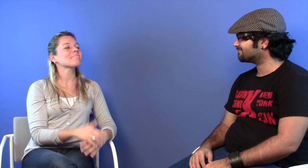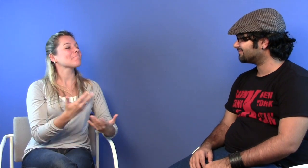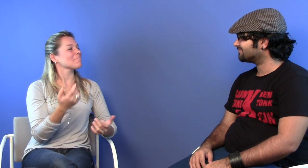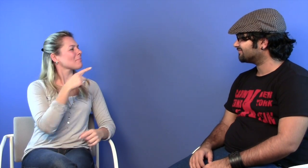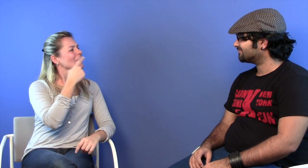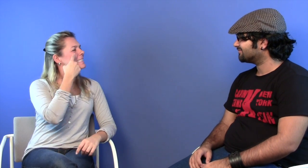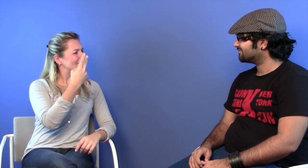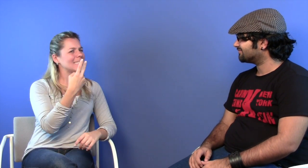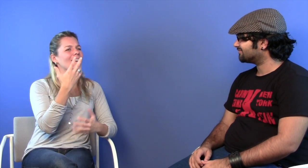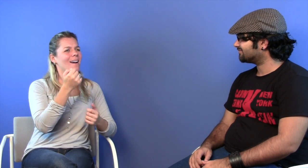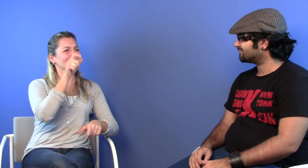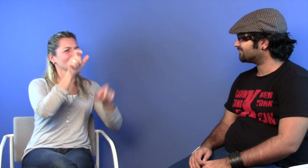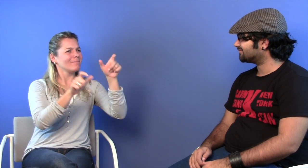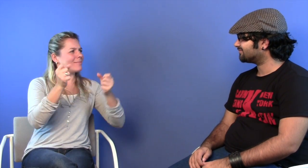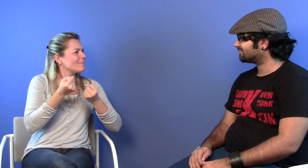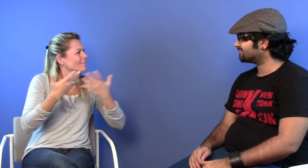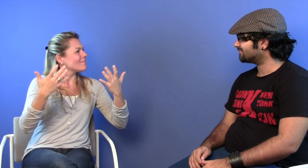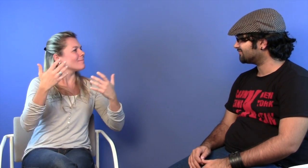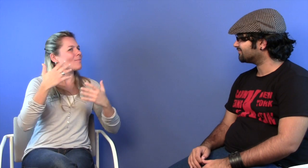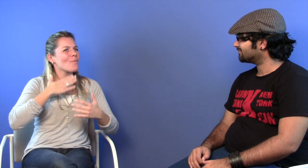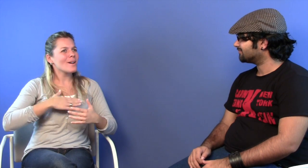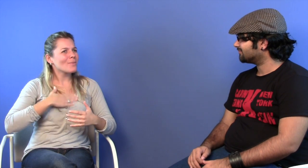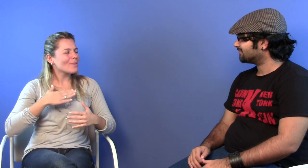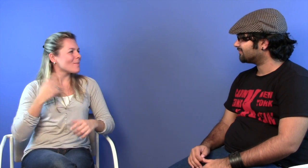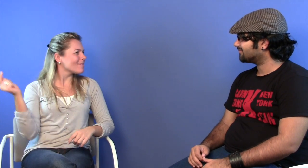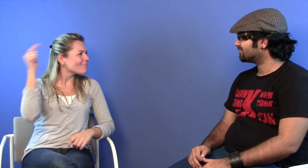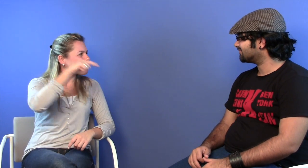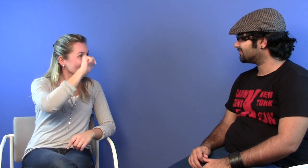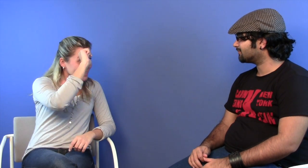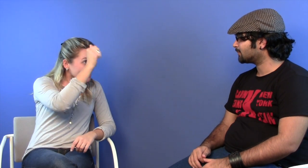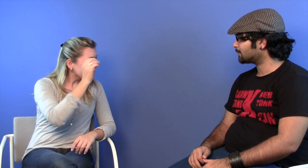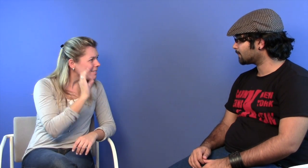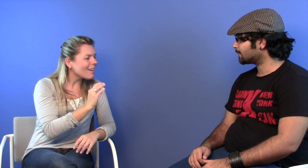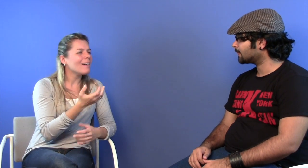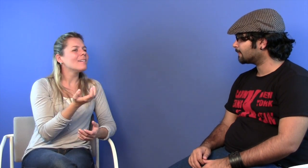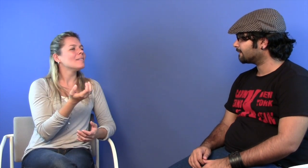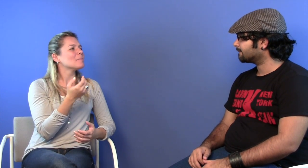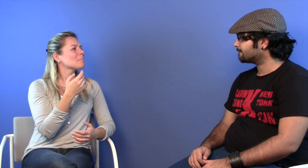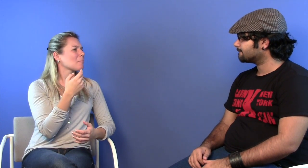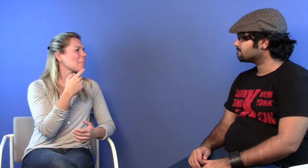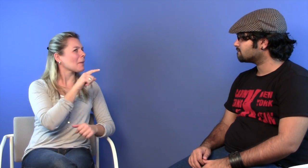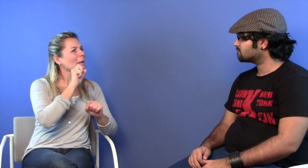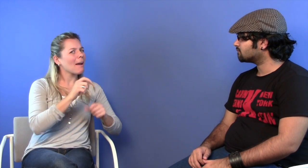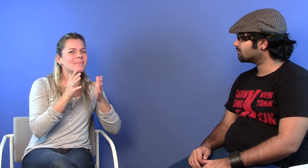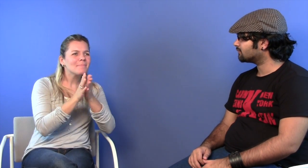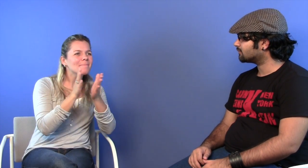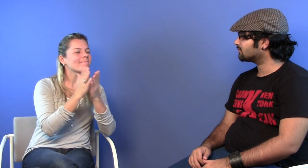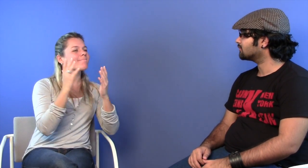You can see there is many interested people that would like to come to India. Could you explain to us all about the